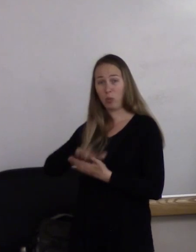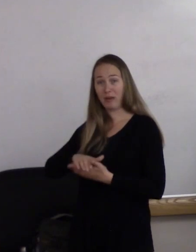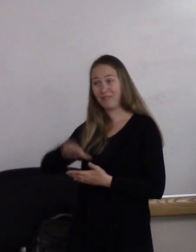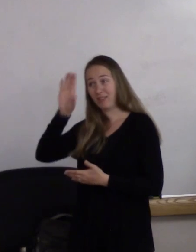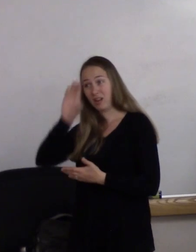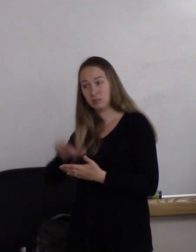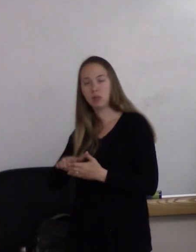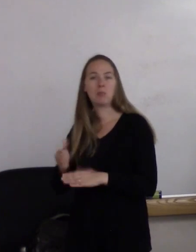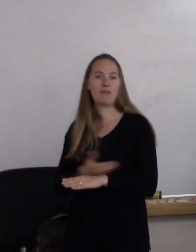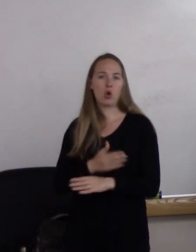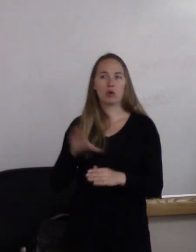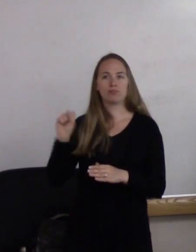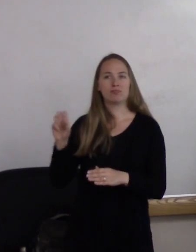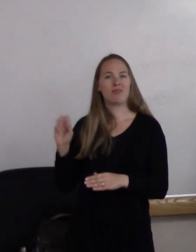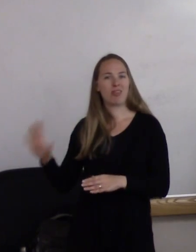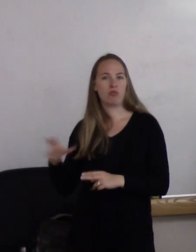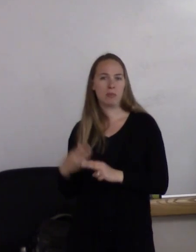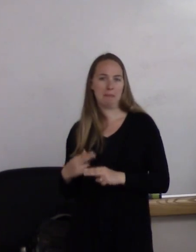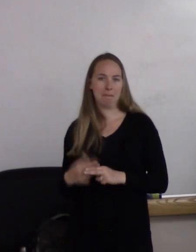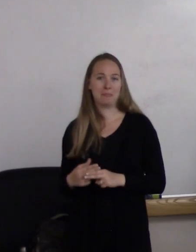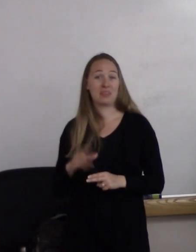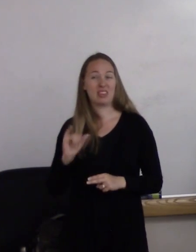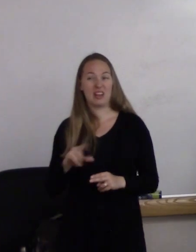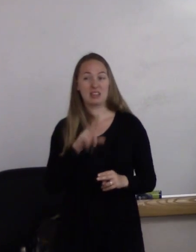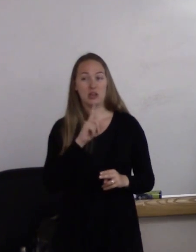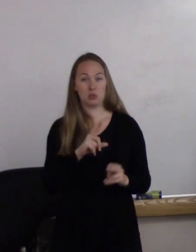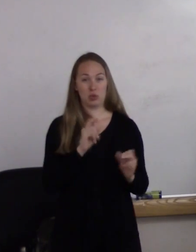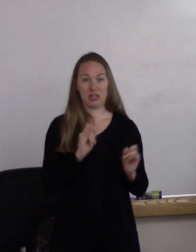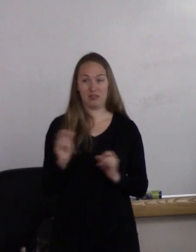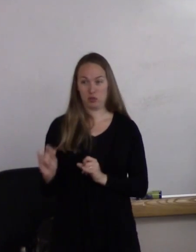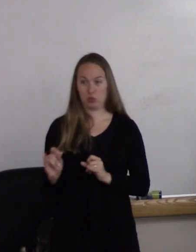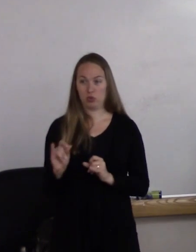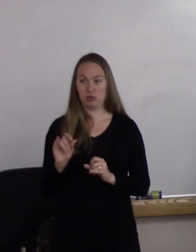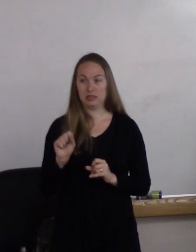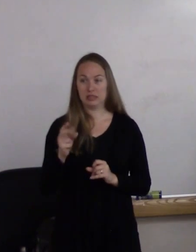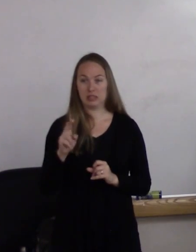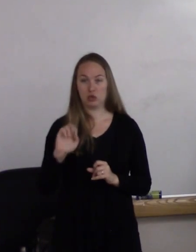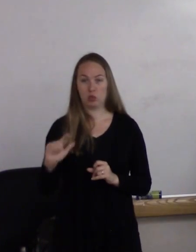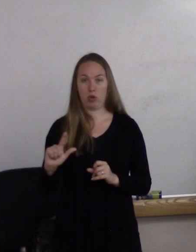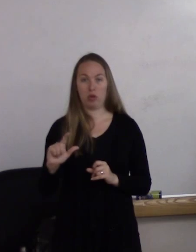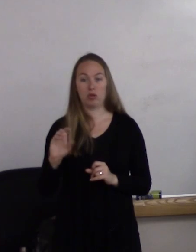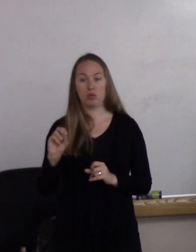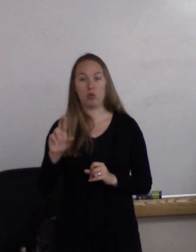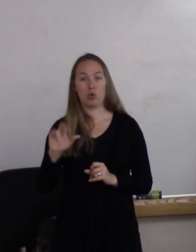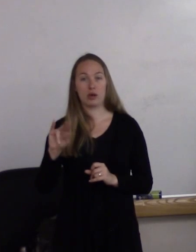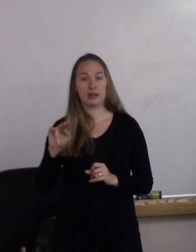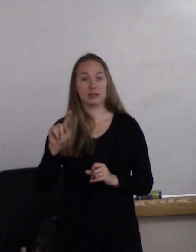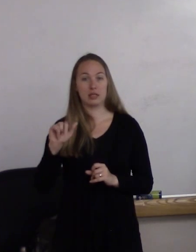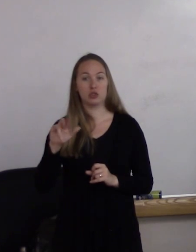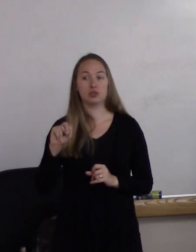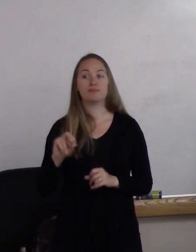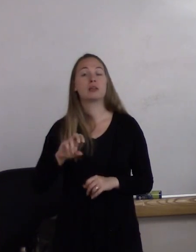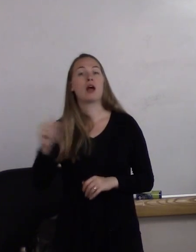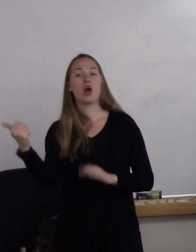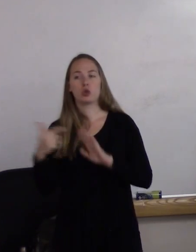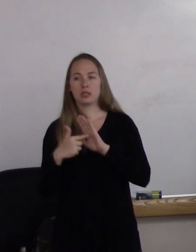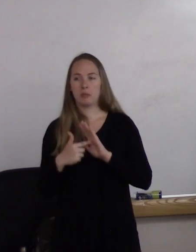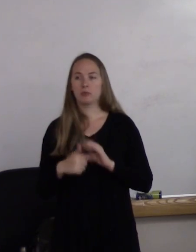That's actually an individual sexual orientation, right? Or another example. When you woke up this morning, you went to your closet